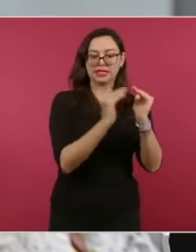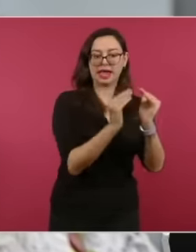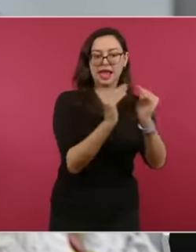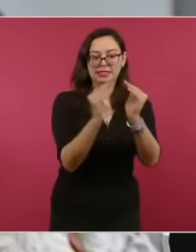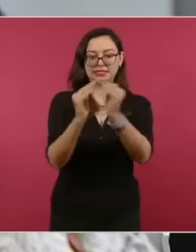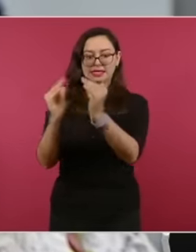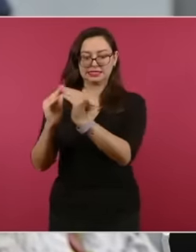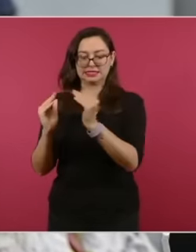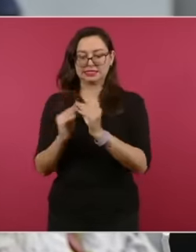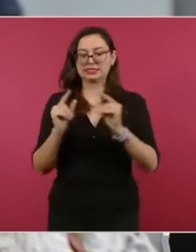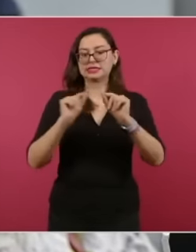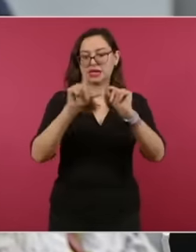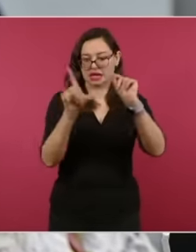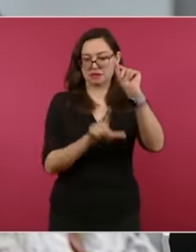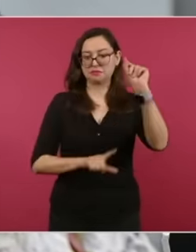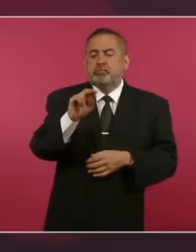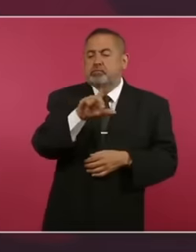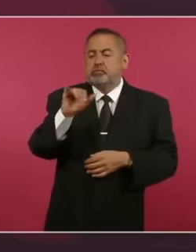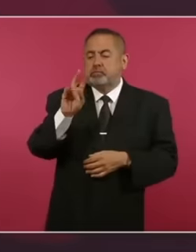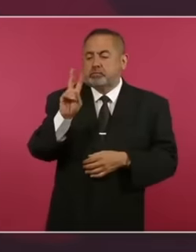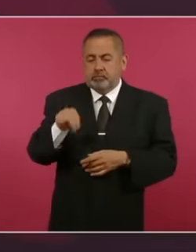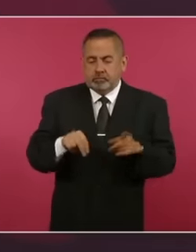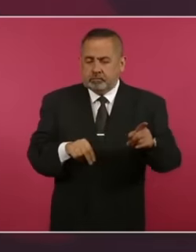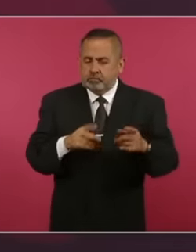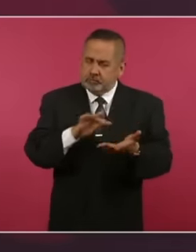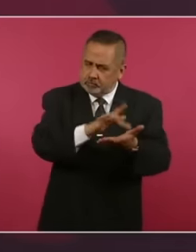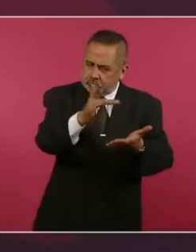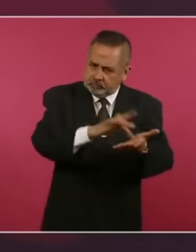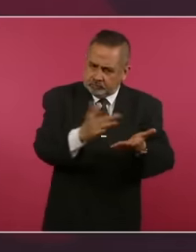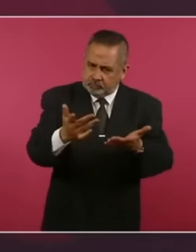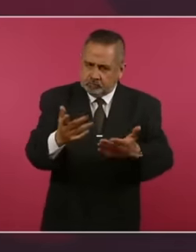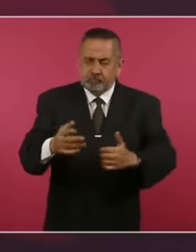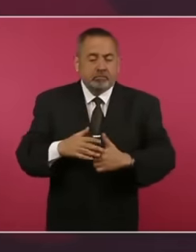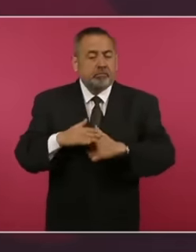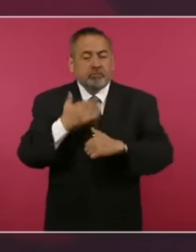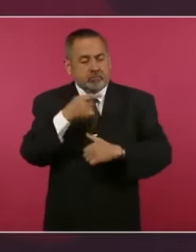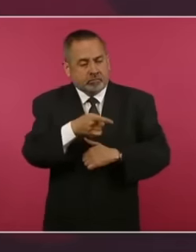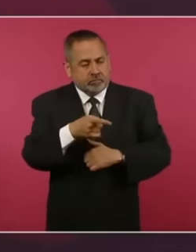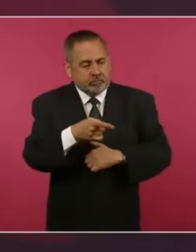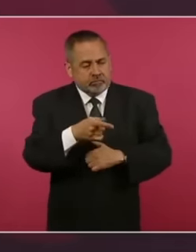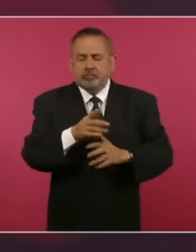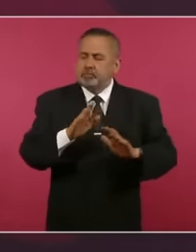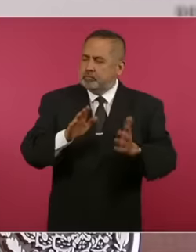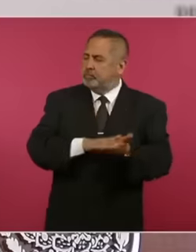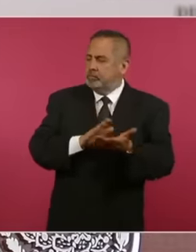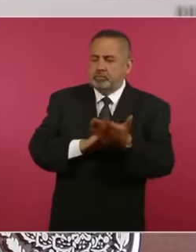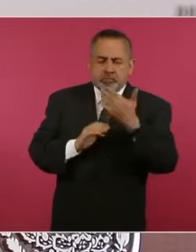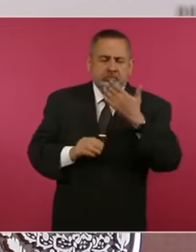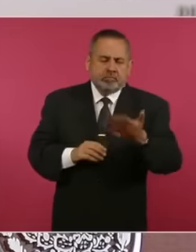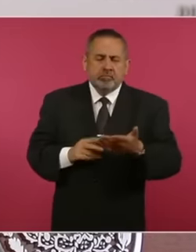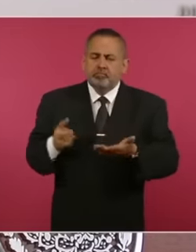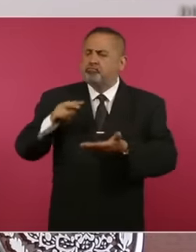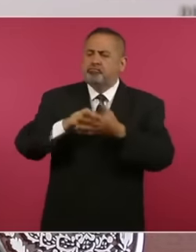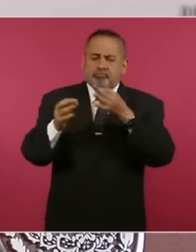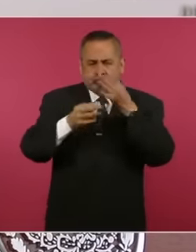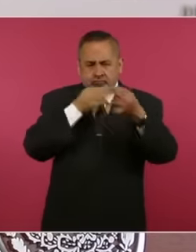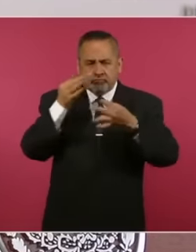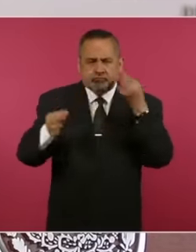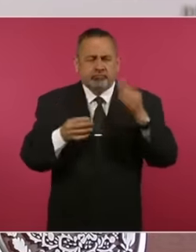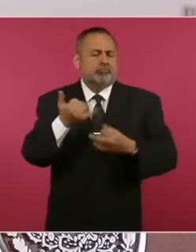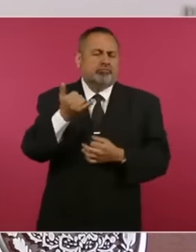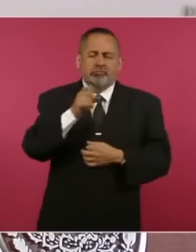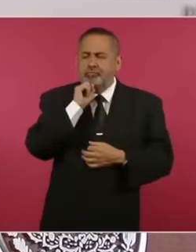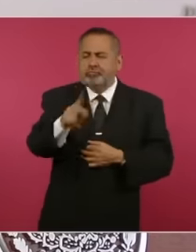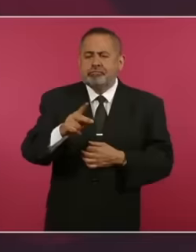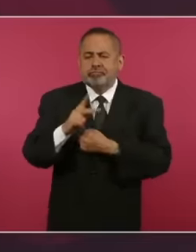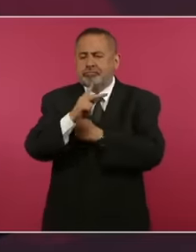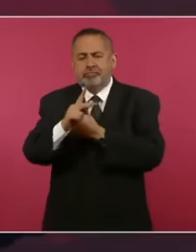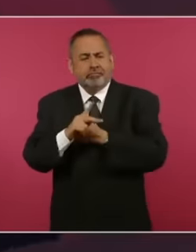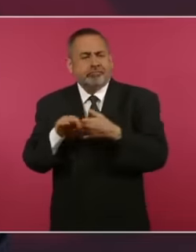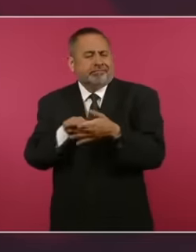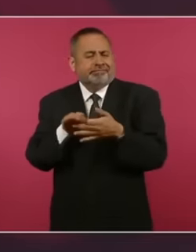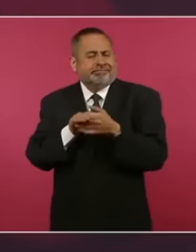sir, because he deserved it more. We are neighboring towns, brother